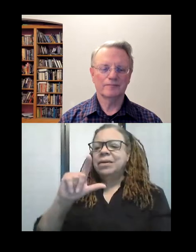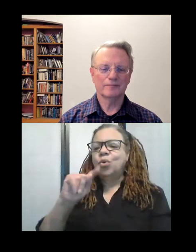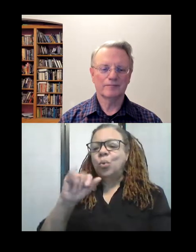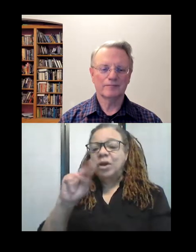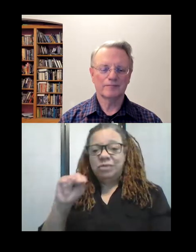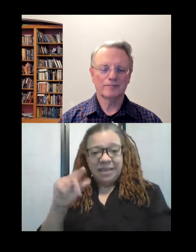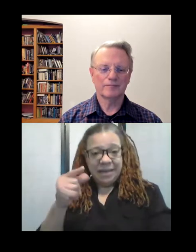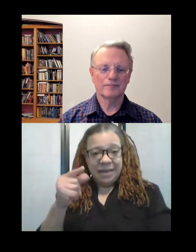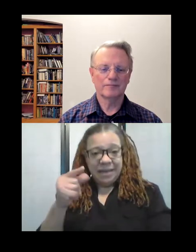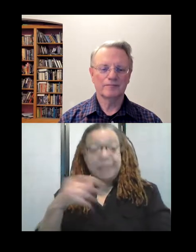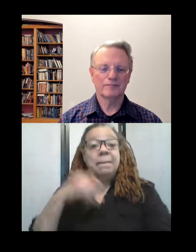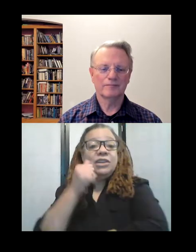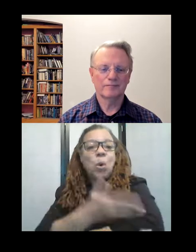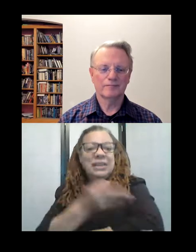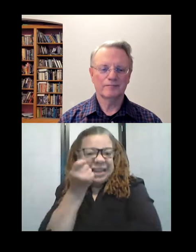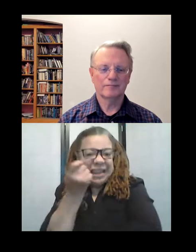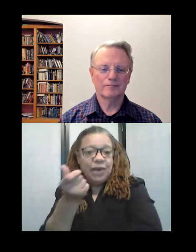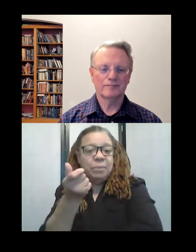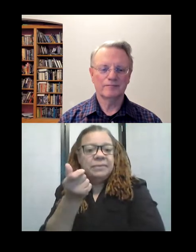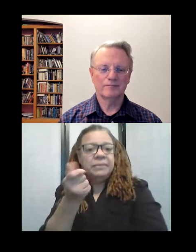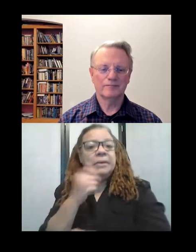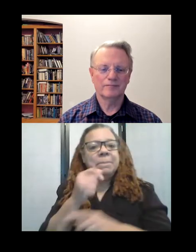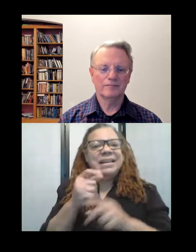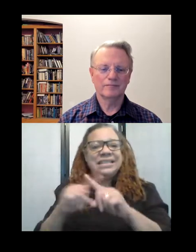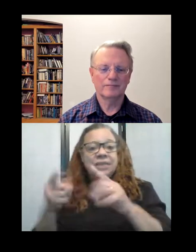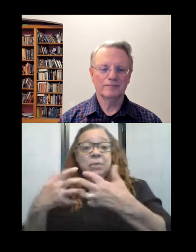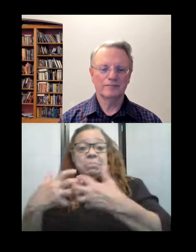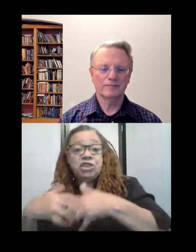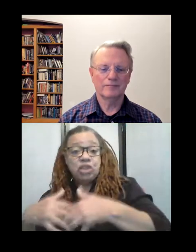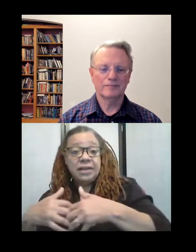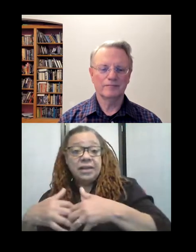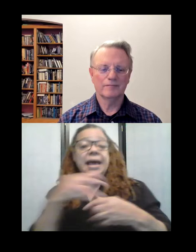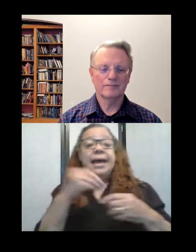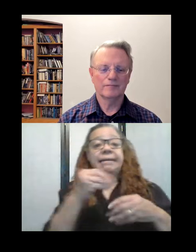and there seemed to be this dynamic between machine quilters and hand-stitched quilters?